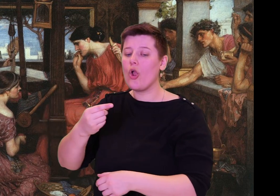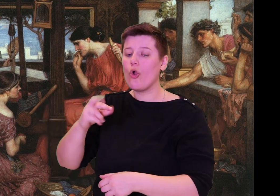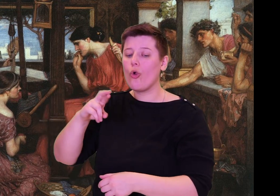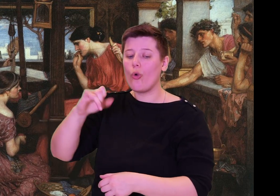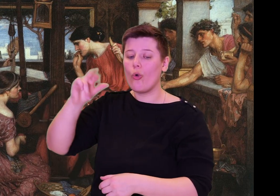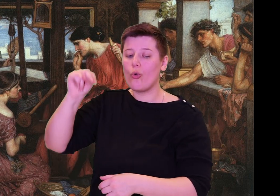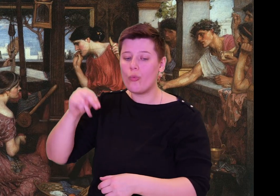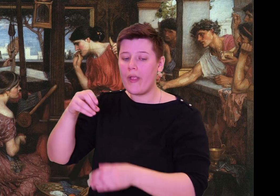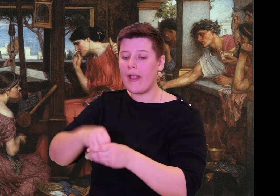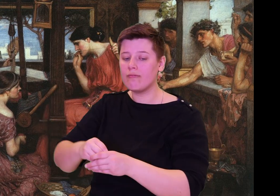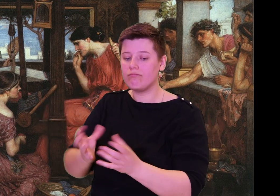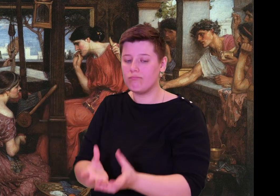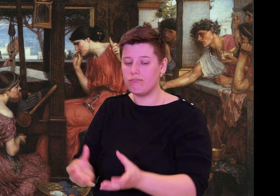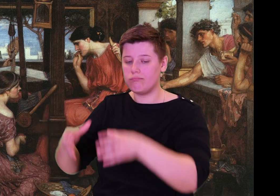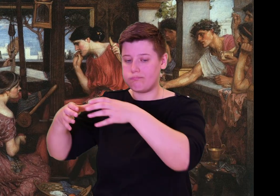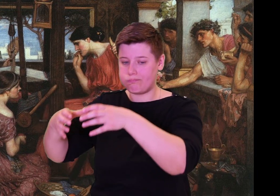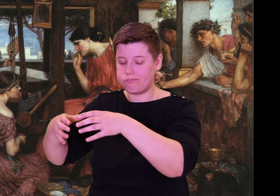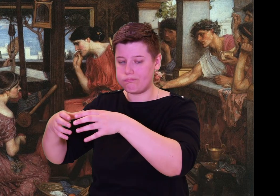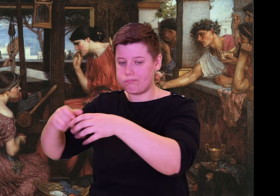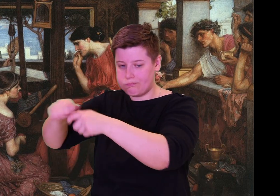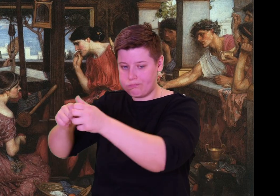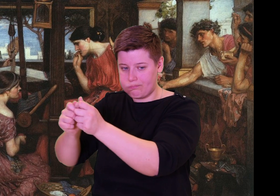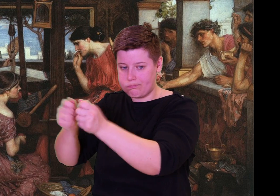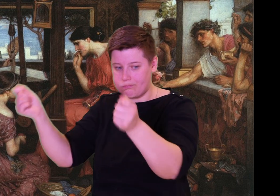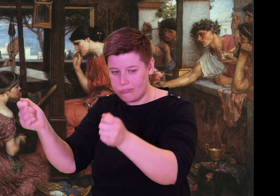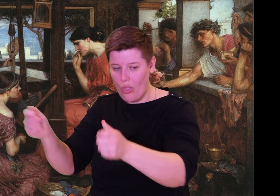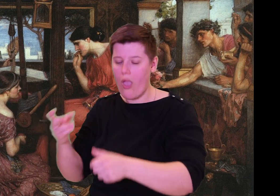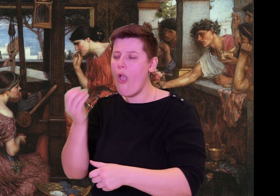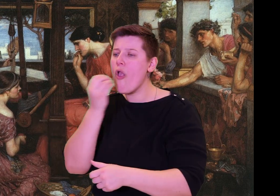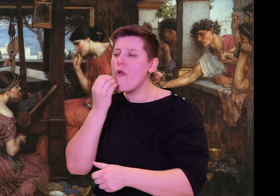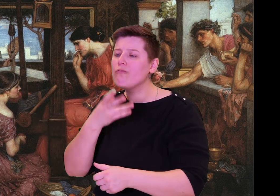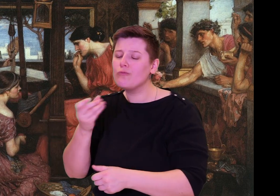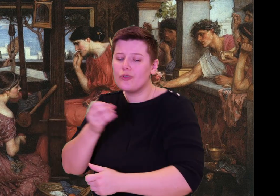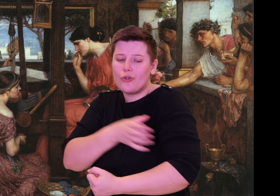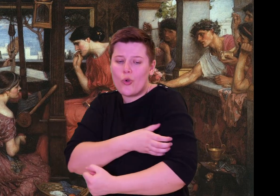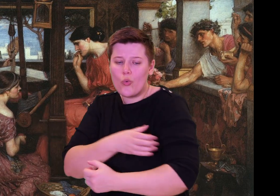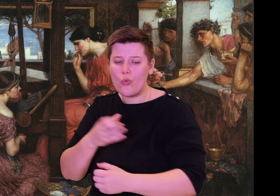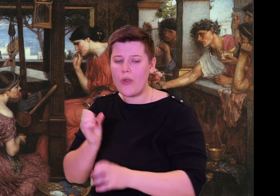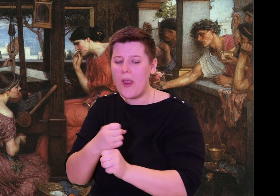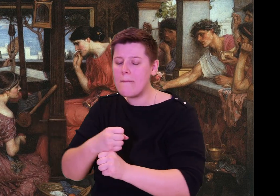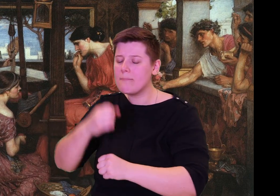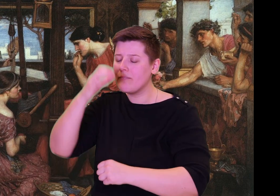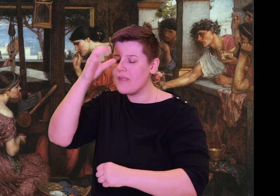and get provisions. Pack them in containers: some wine in jars, and grain,